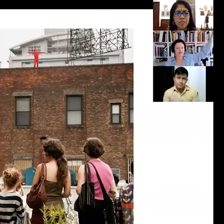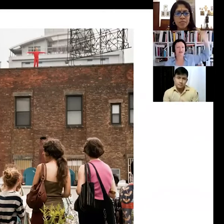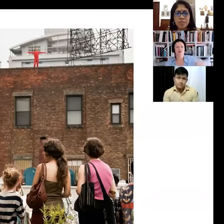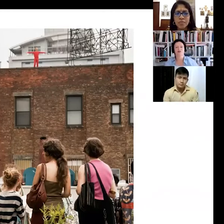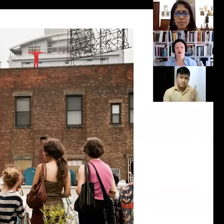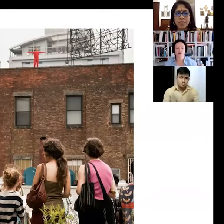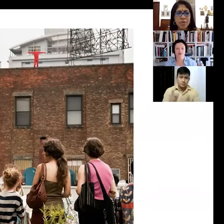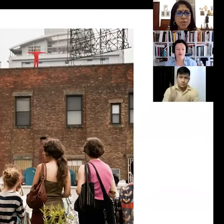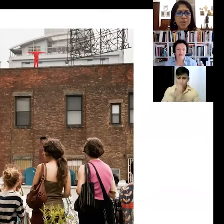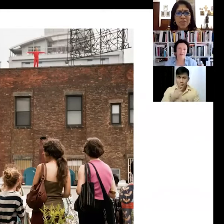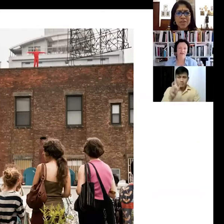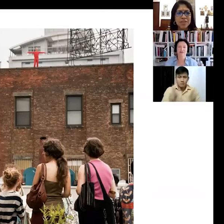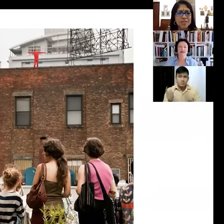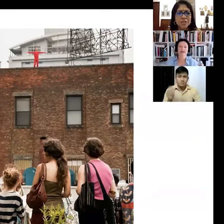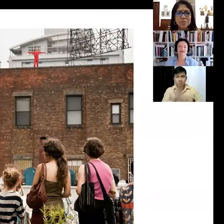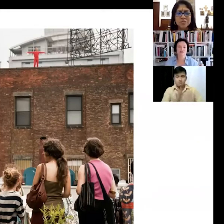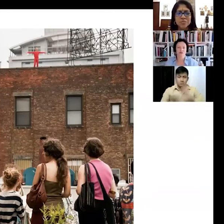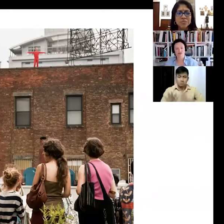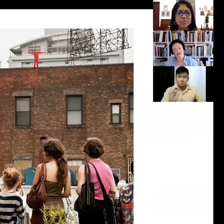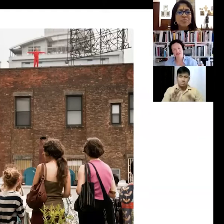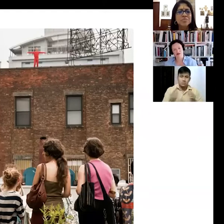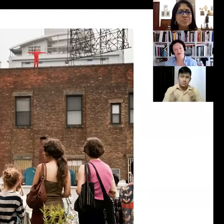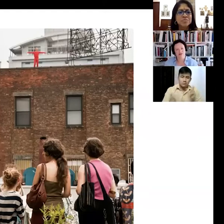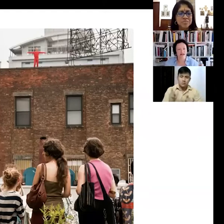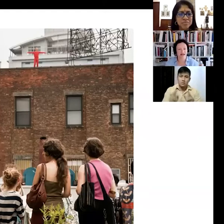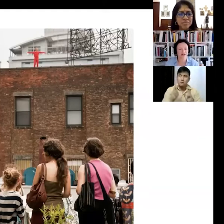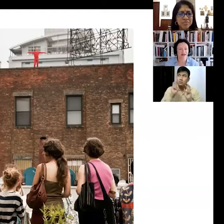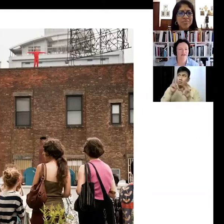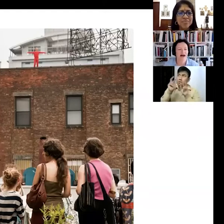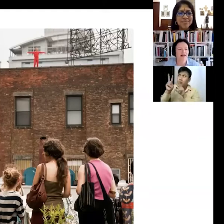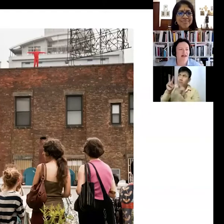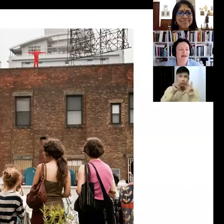on the rooftop of the park in this street which is the south side of the ... High Line,